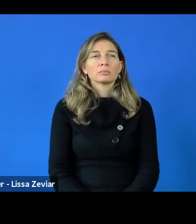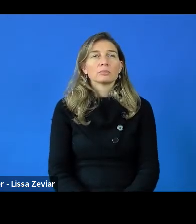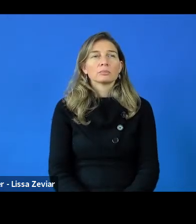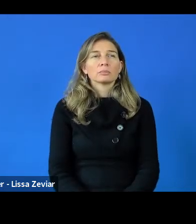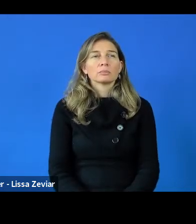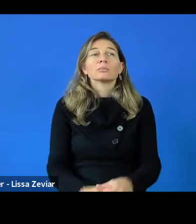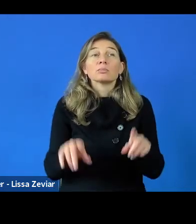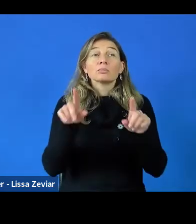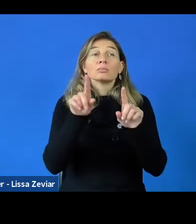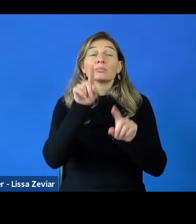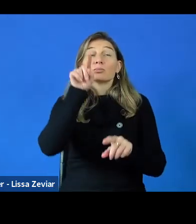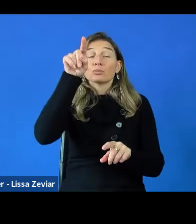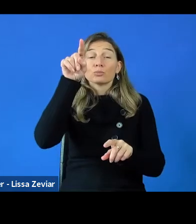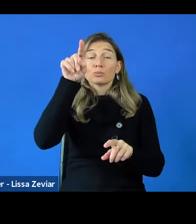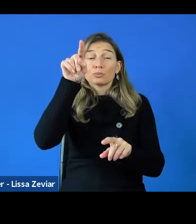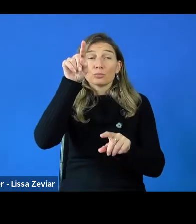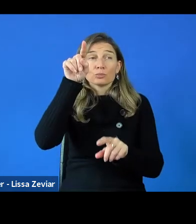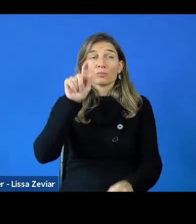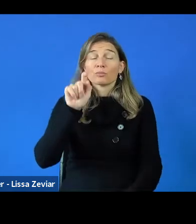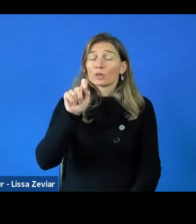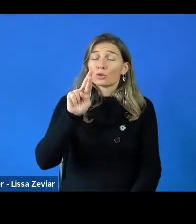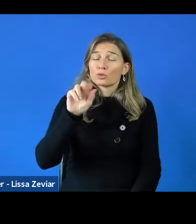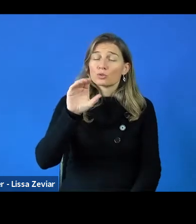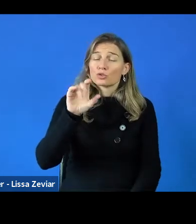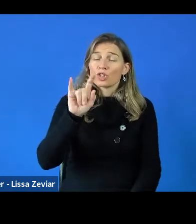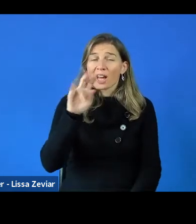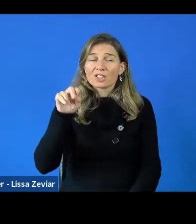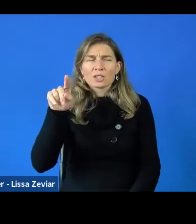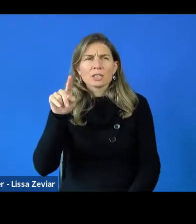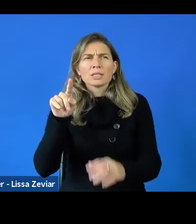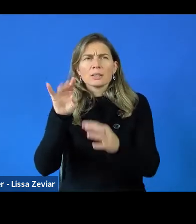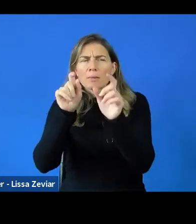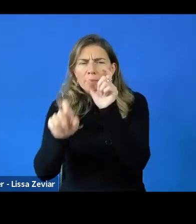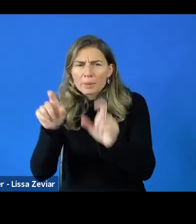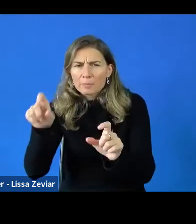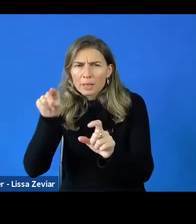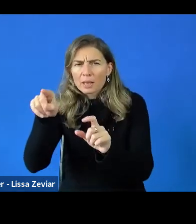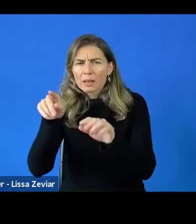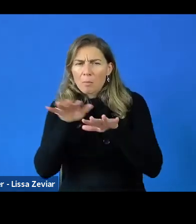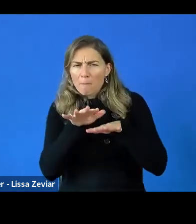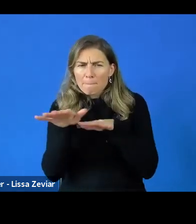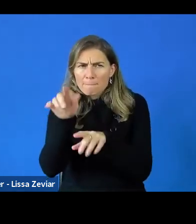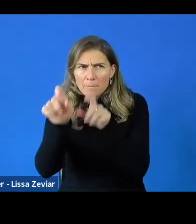to reach migrants and people in jail. In SOCLOSE we wanted to work with refugees.